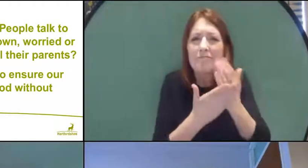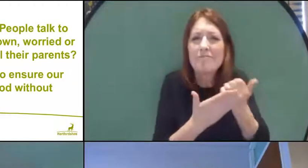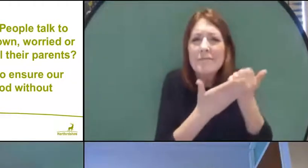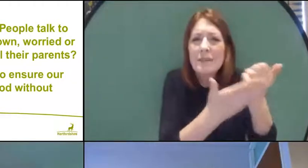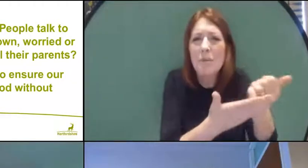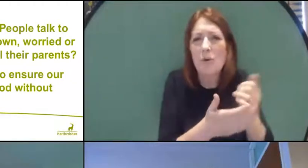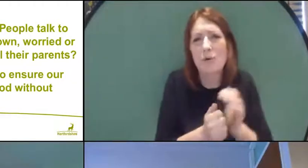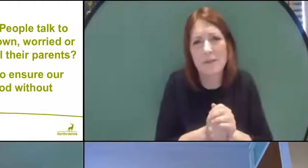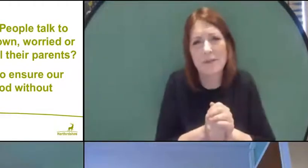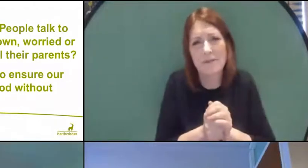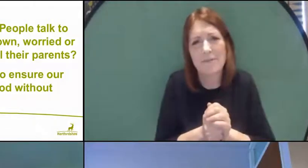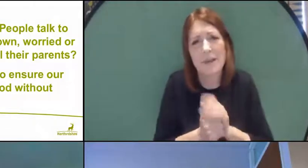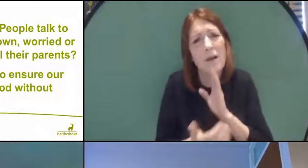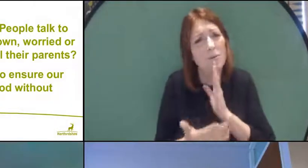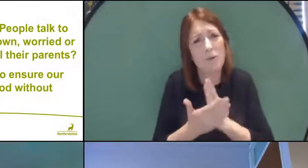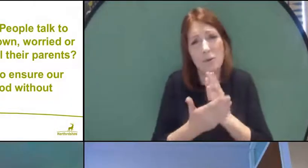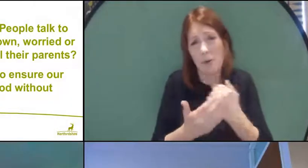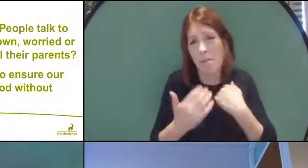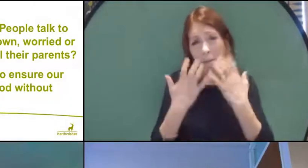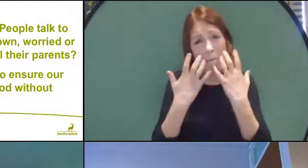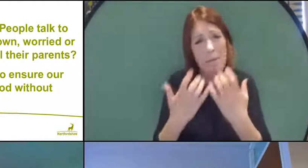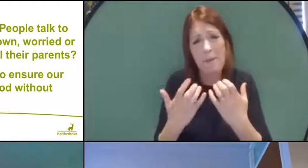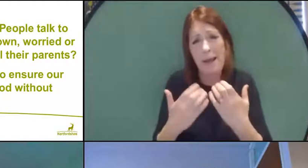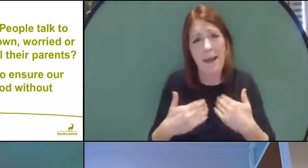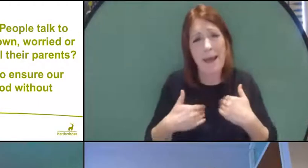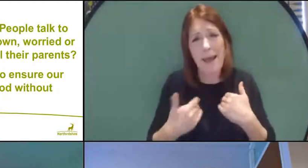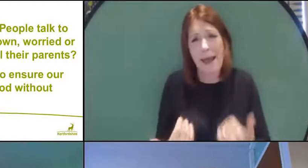I promise you as a public health consultant, I'm so impressed with how well your teachers